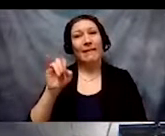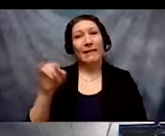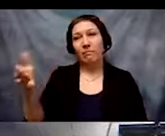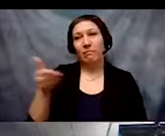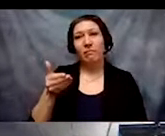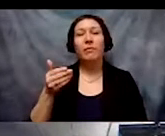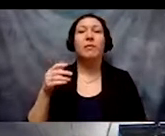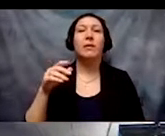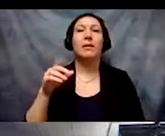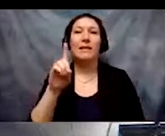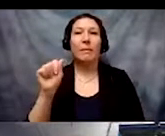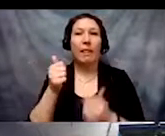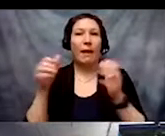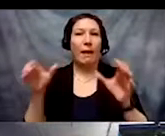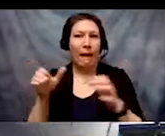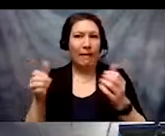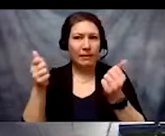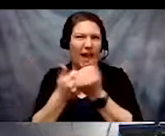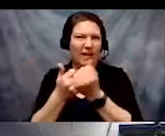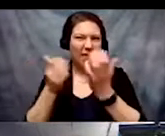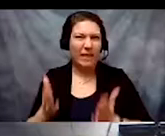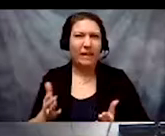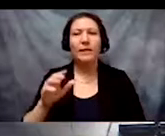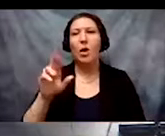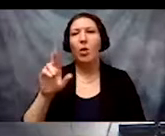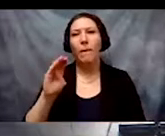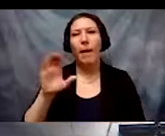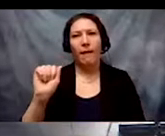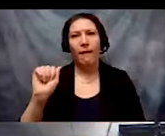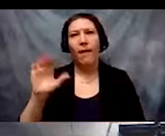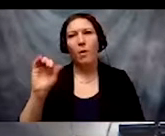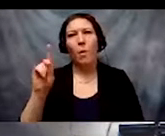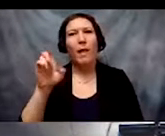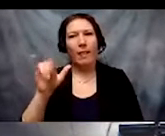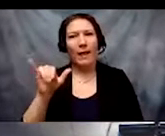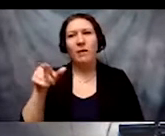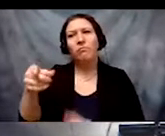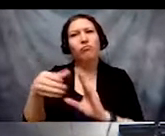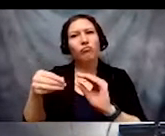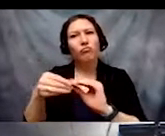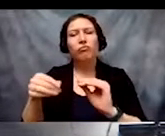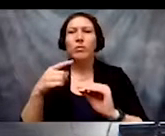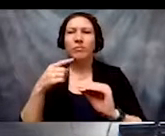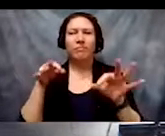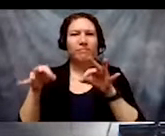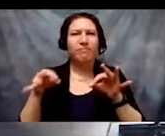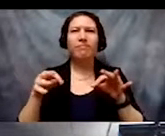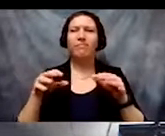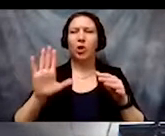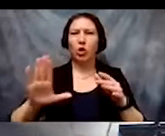Rebecca talks about how she uses the working definition